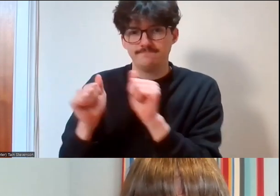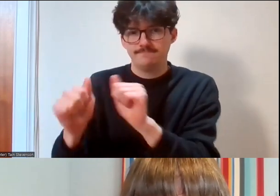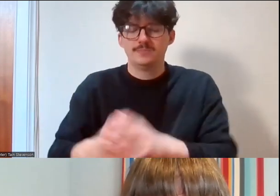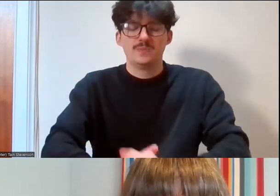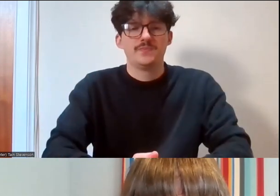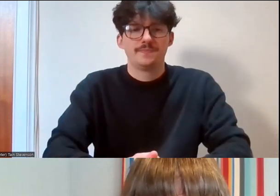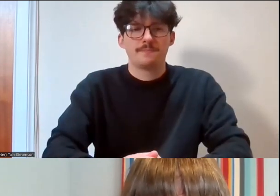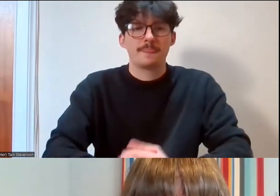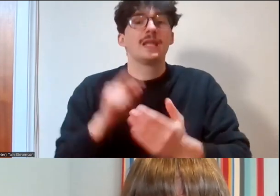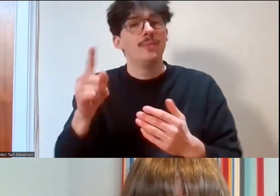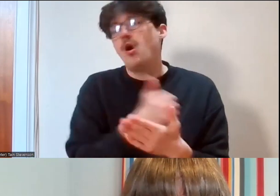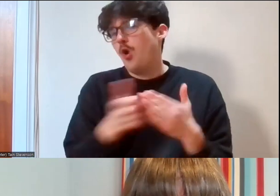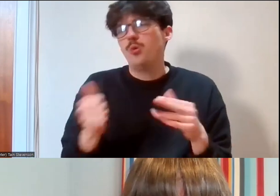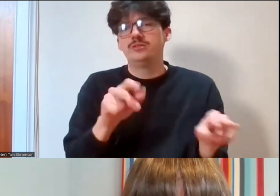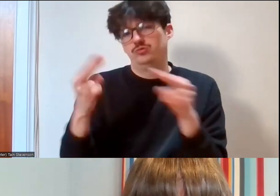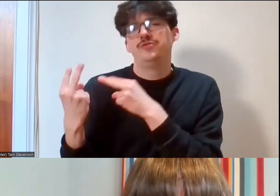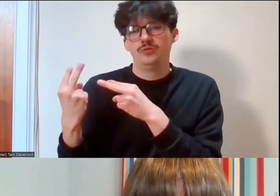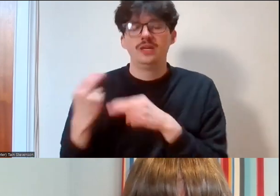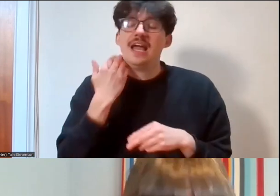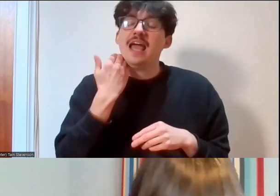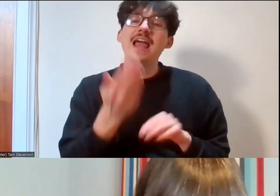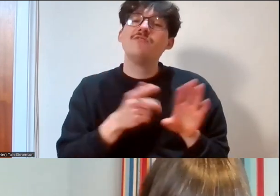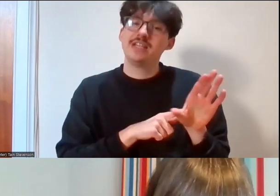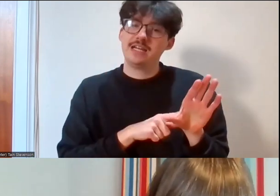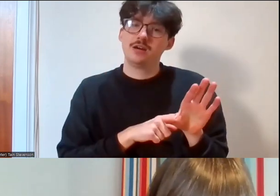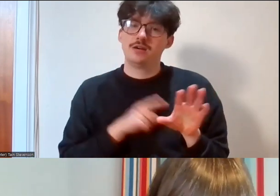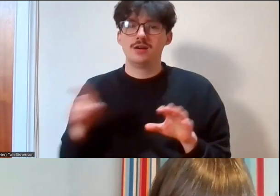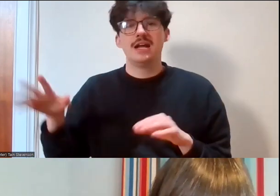we're always reviewing and, you know, every year with NatureScot we look at what their